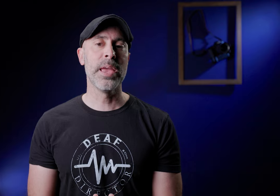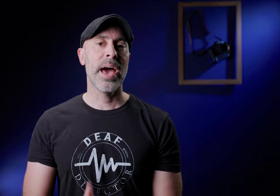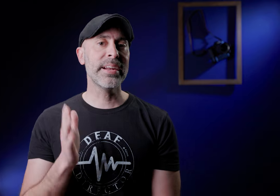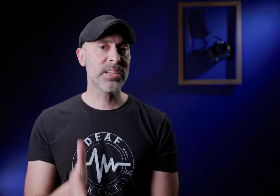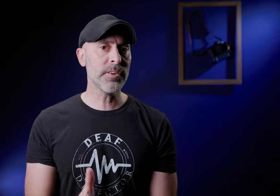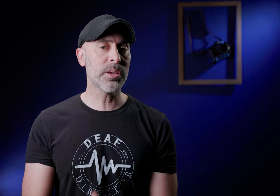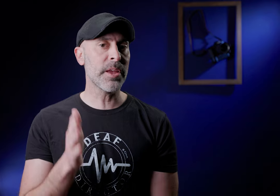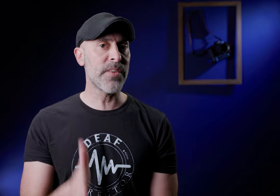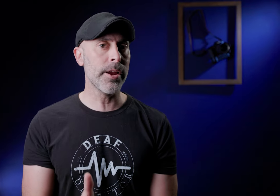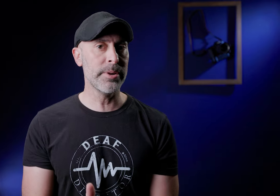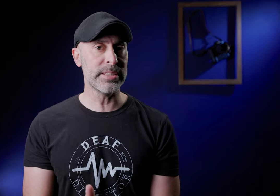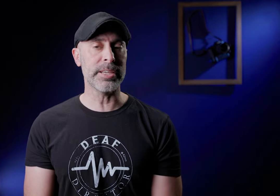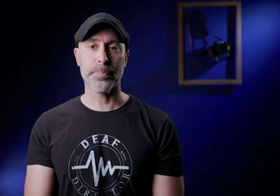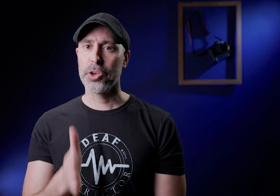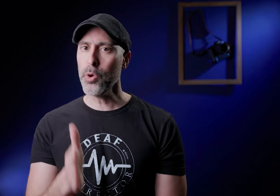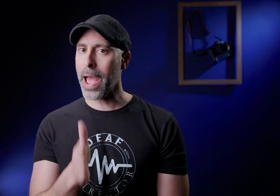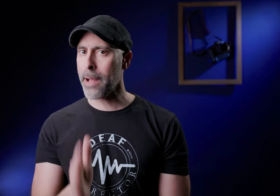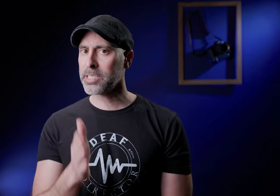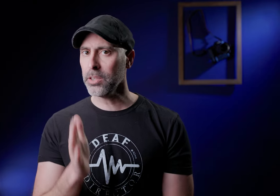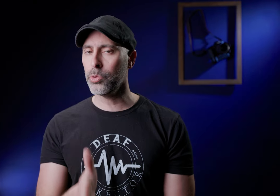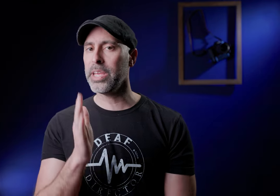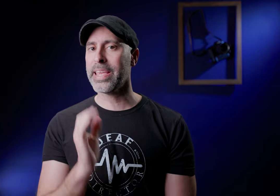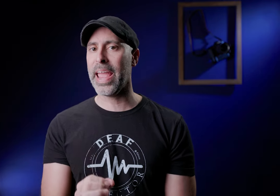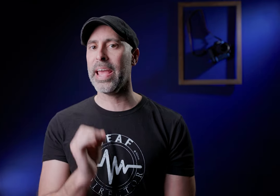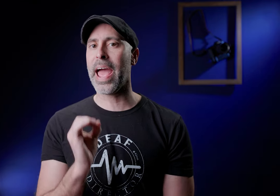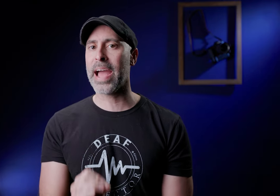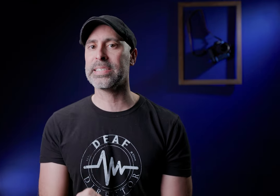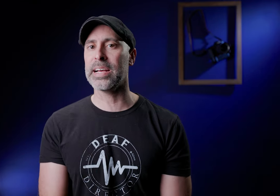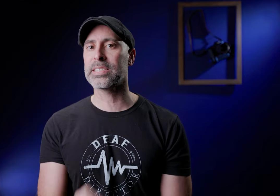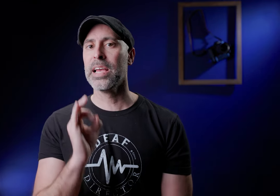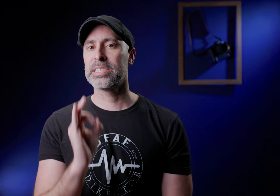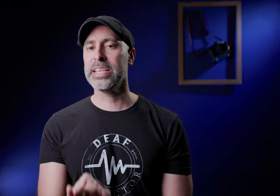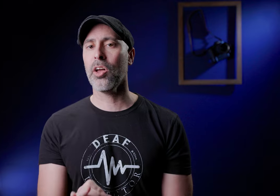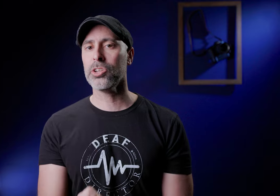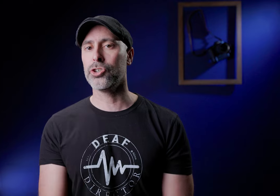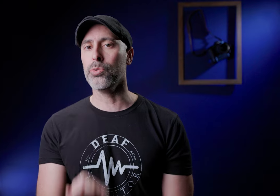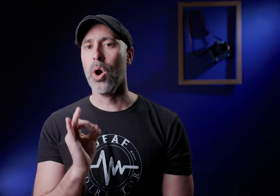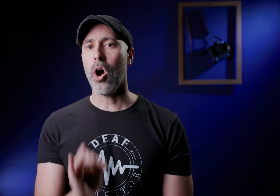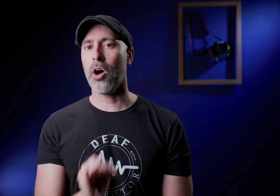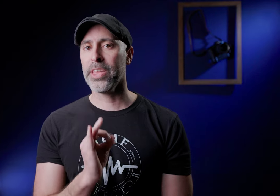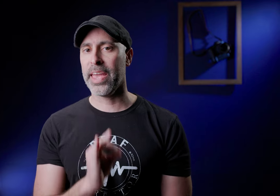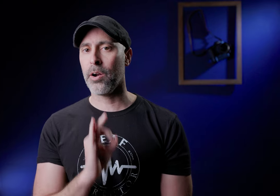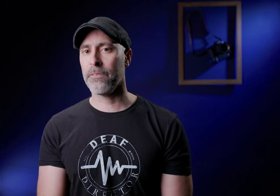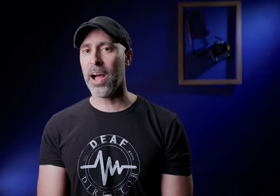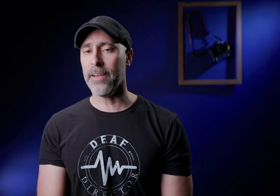and I discovered something very recently you absolutely can access CLog2 on the Canon R5